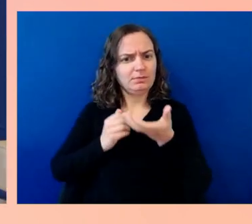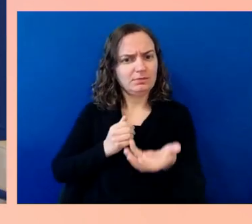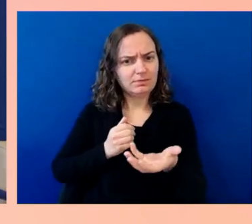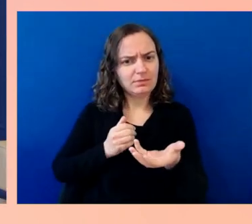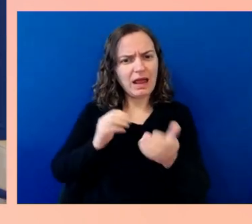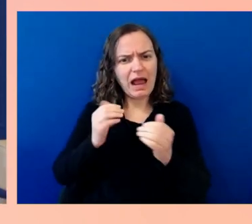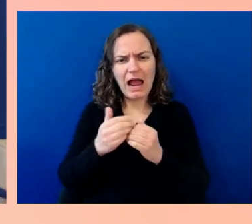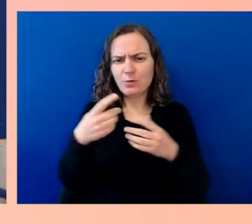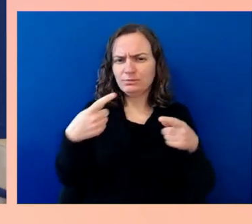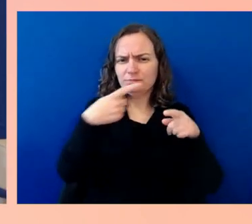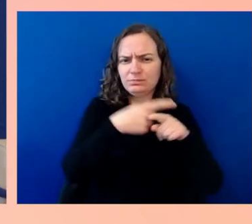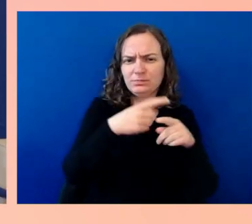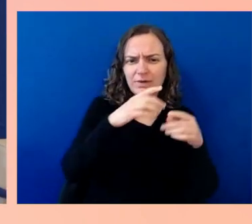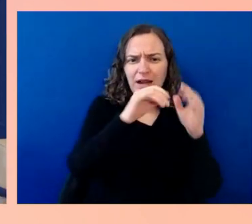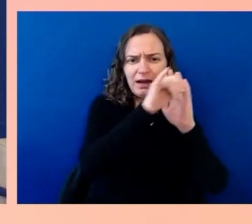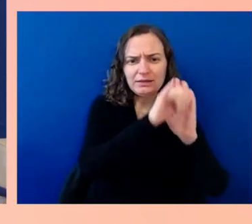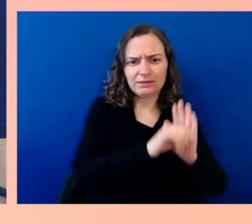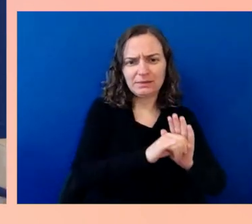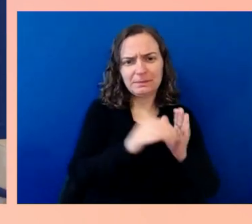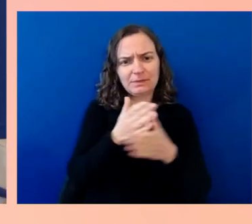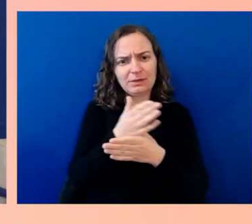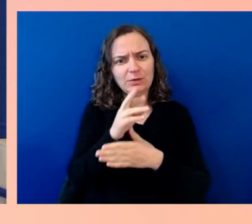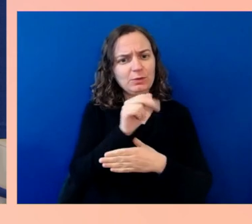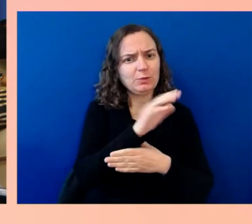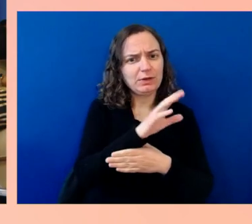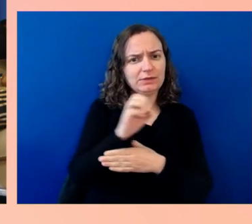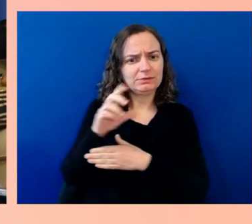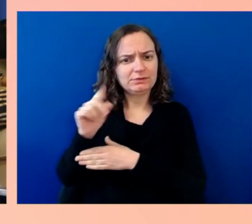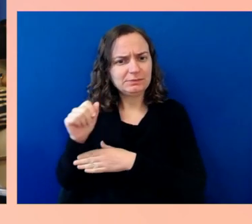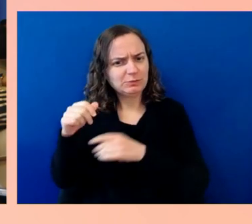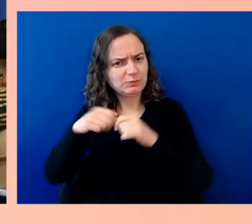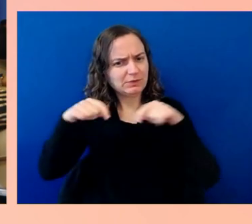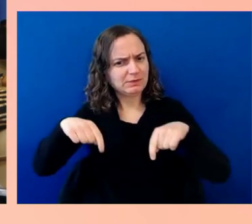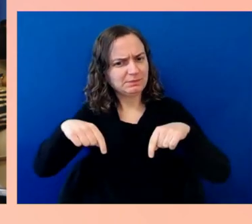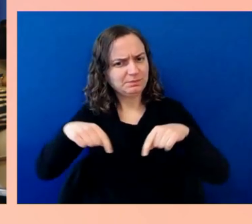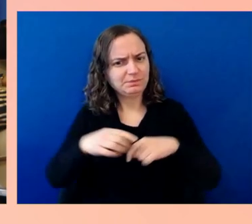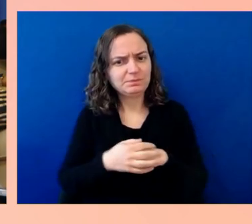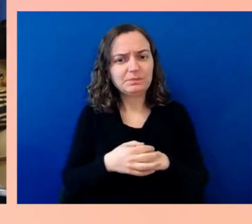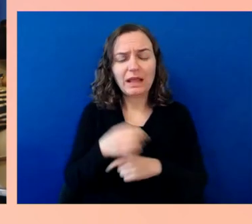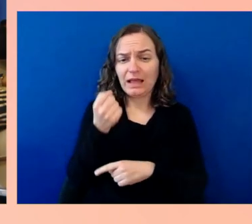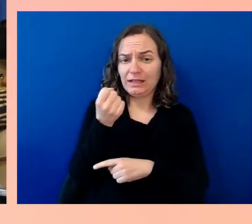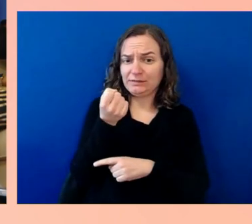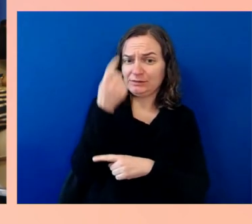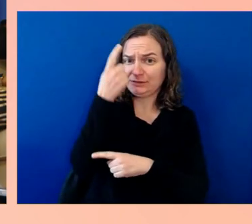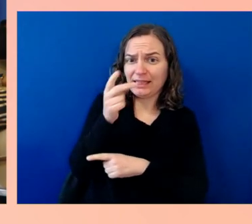historical trauma that is permeating through many of our black and brown communities.